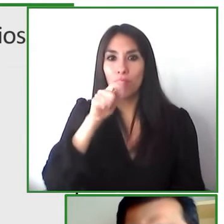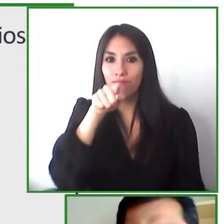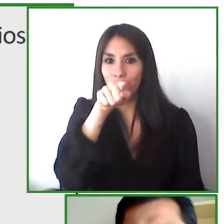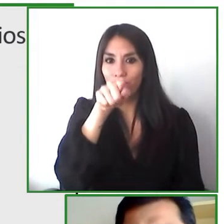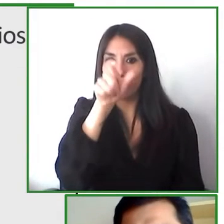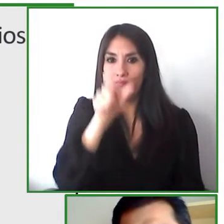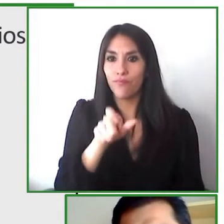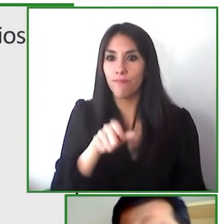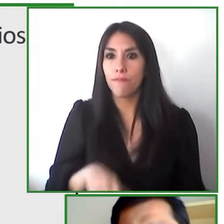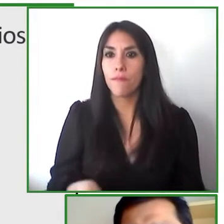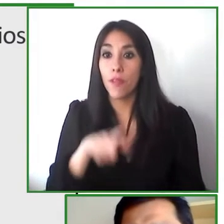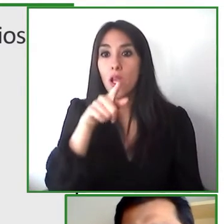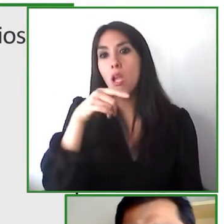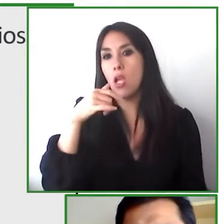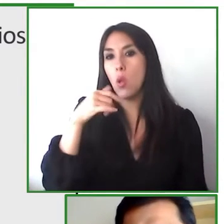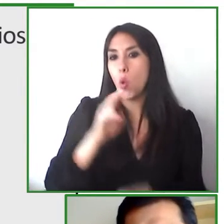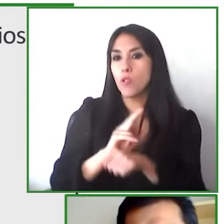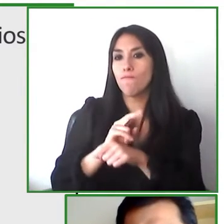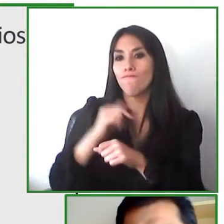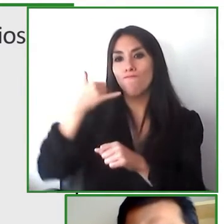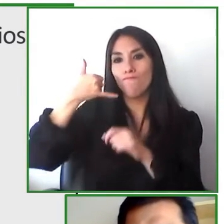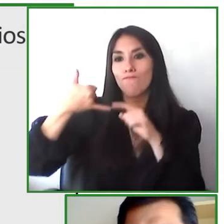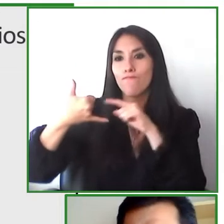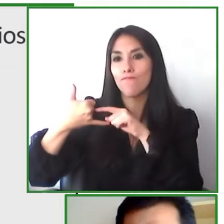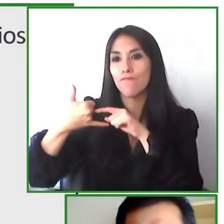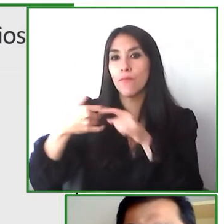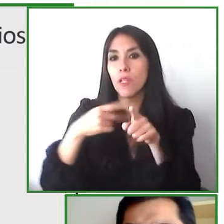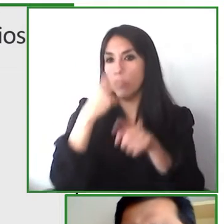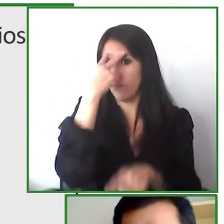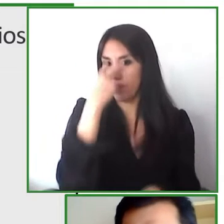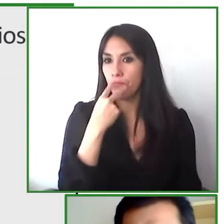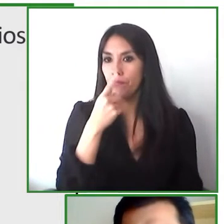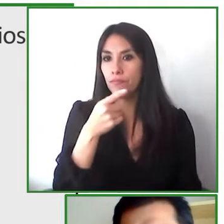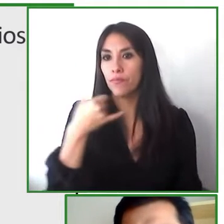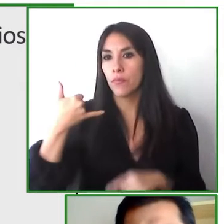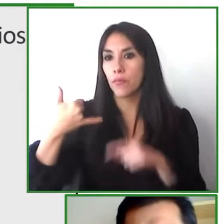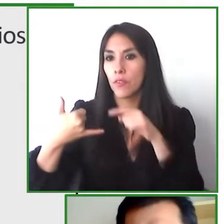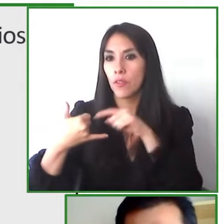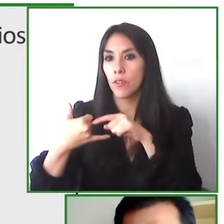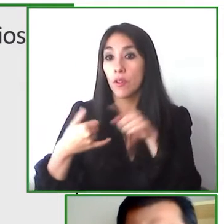and she says that she feels very safe when she is traveling using app & town